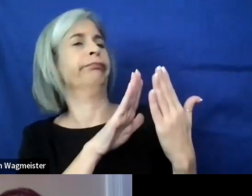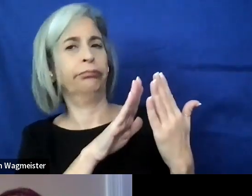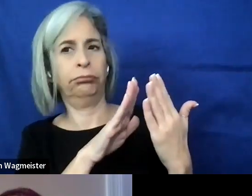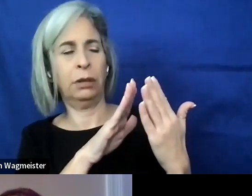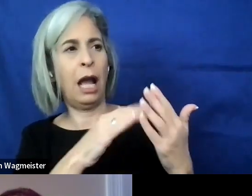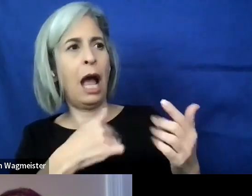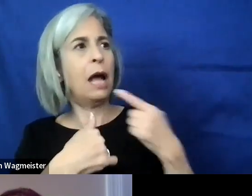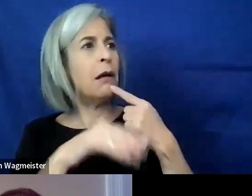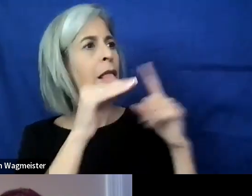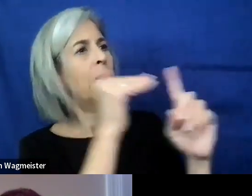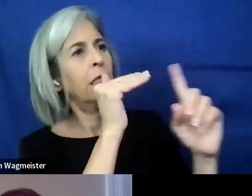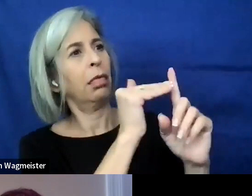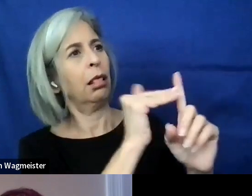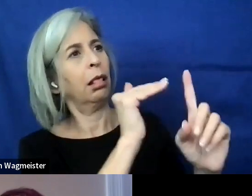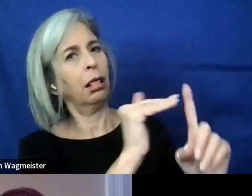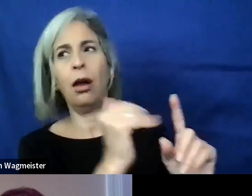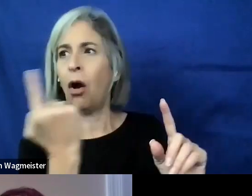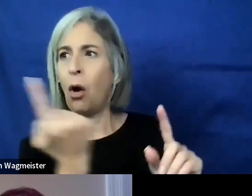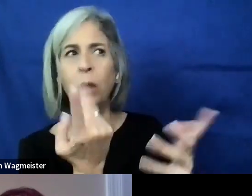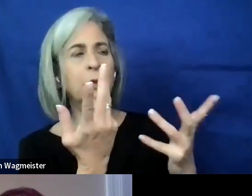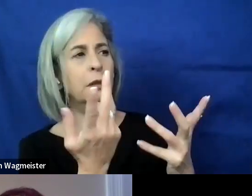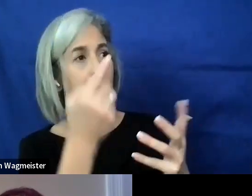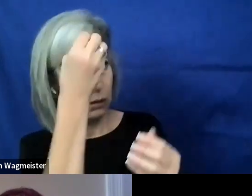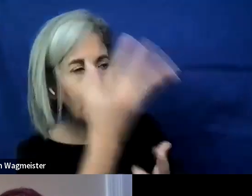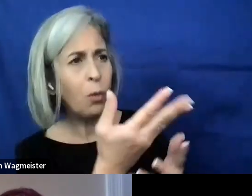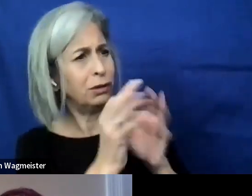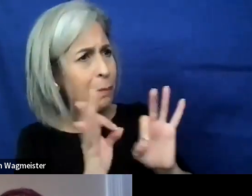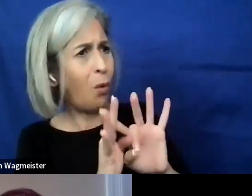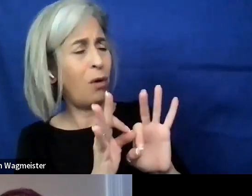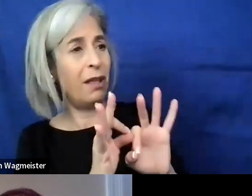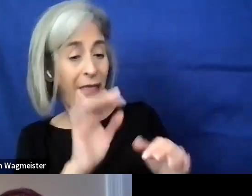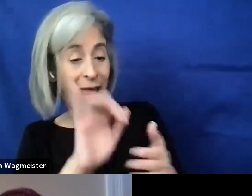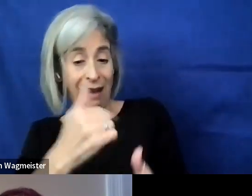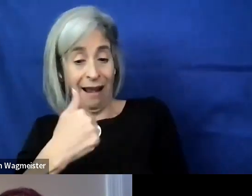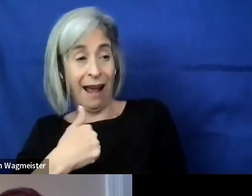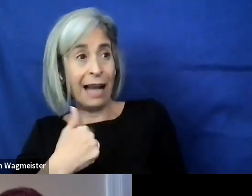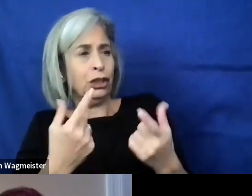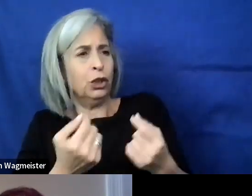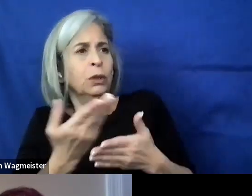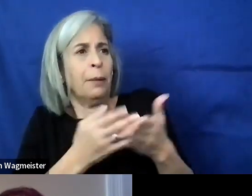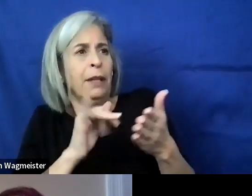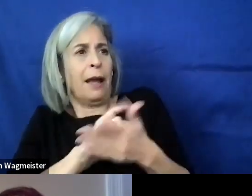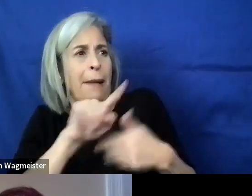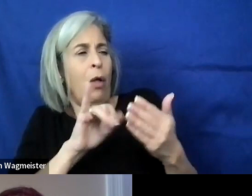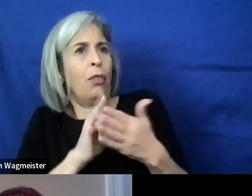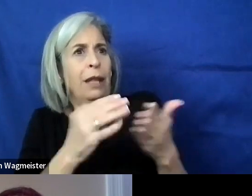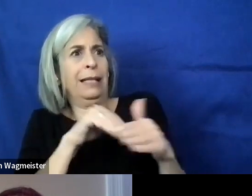oh, would be very important for me to you know, do something about accessibility and